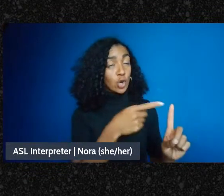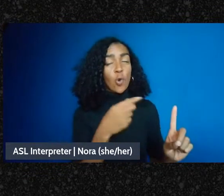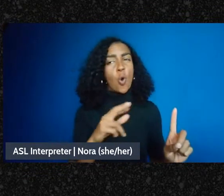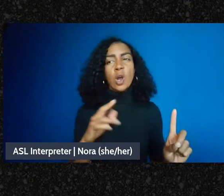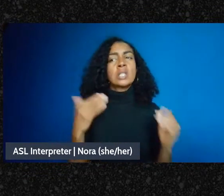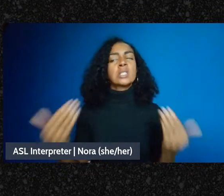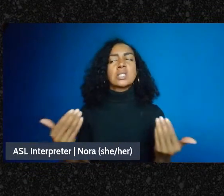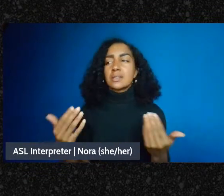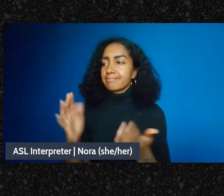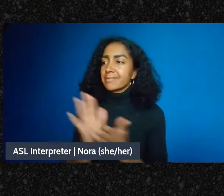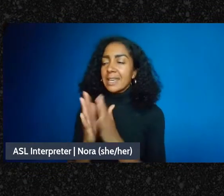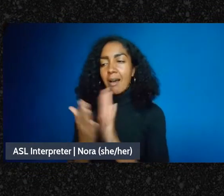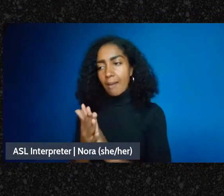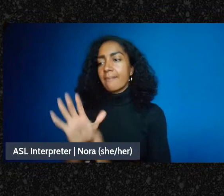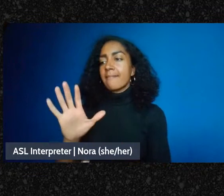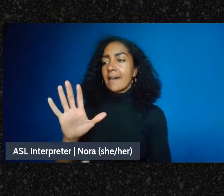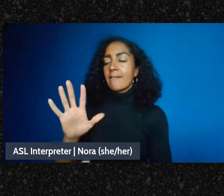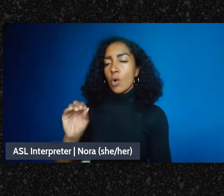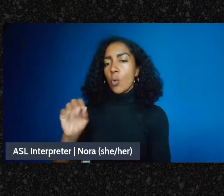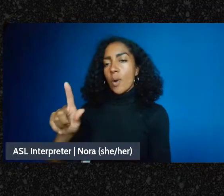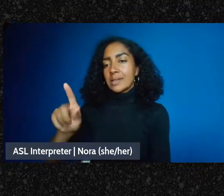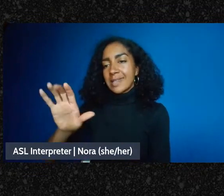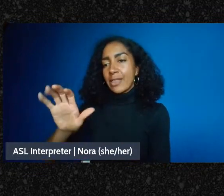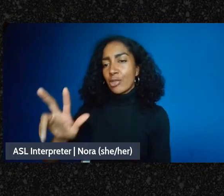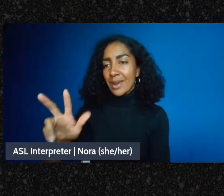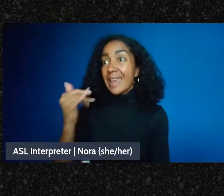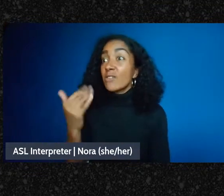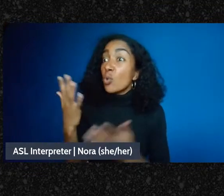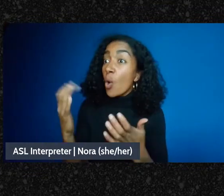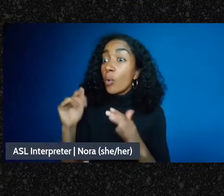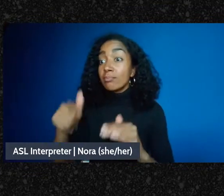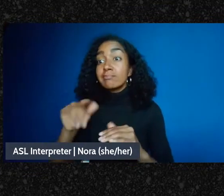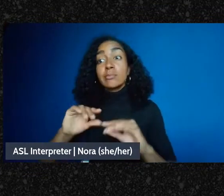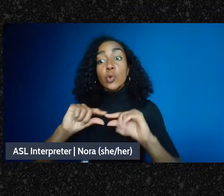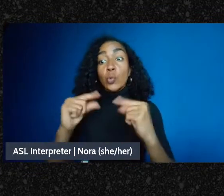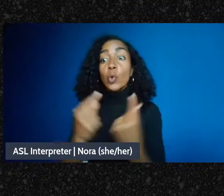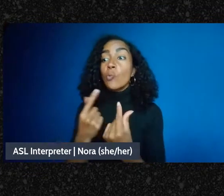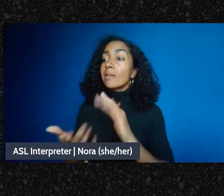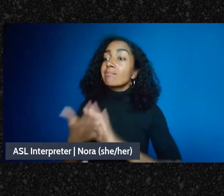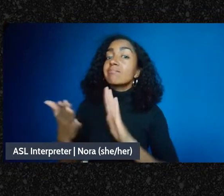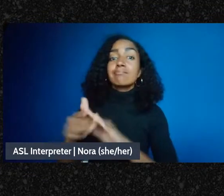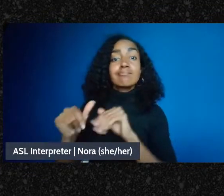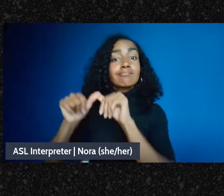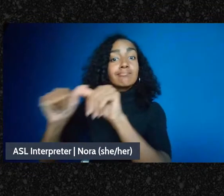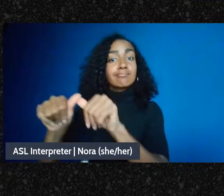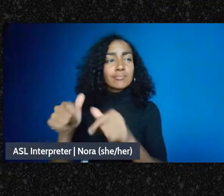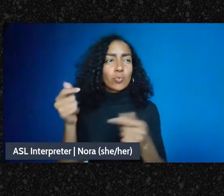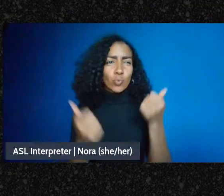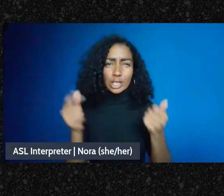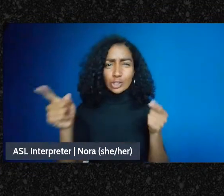get 501 c3 status if you hope to be around for a long time. It's a judgment call - it's